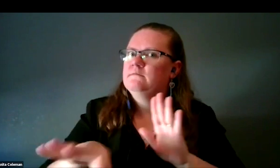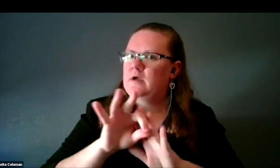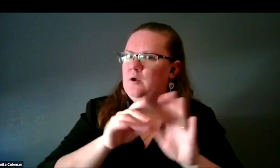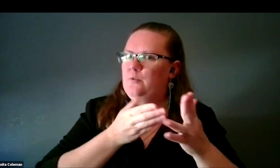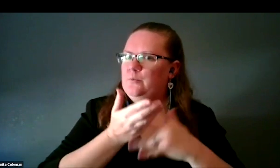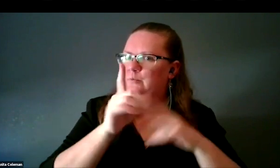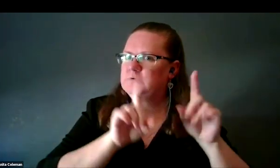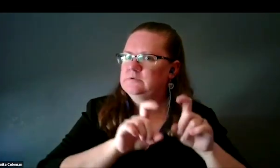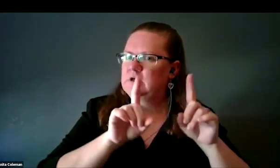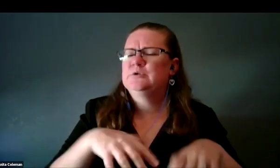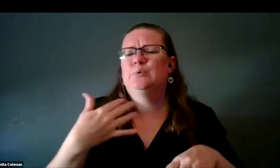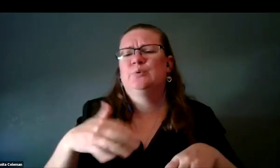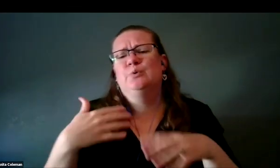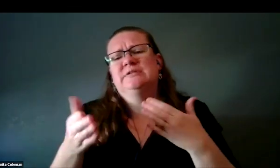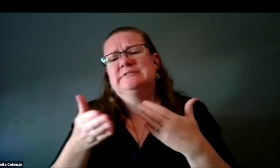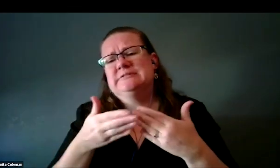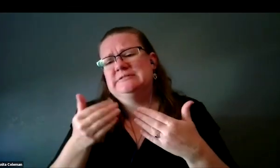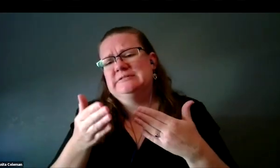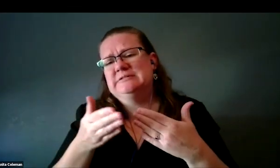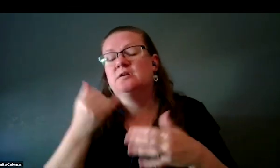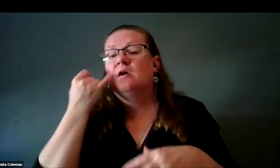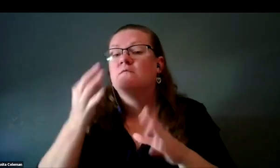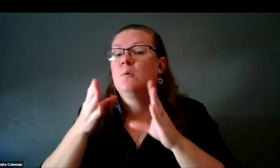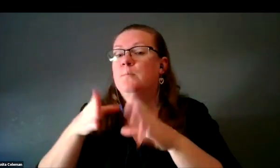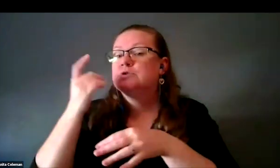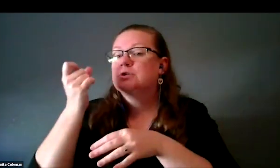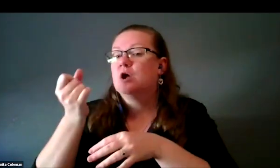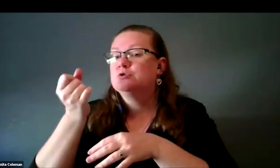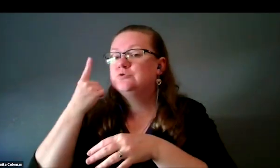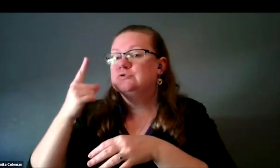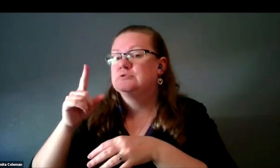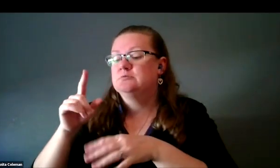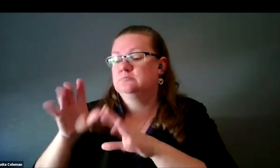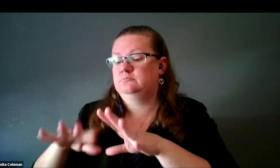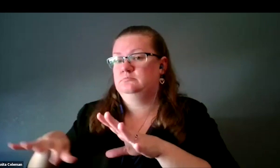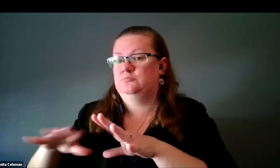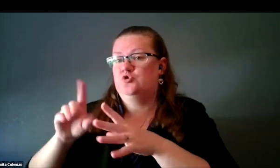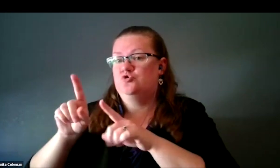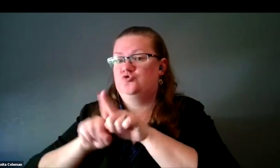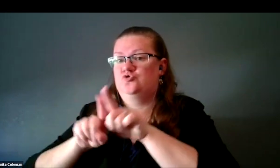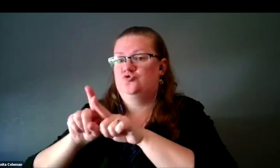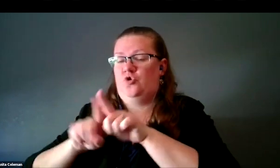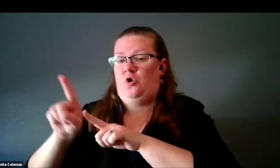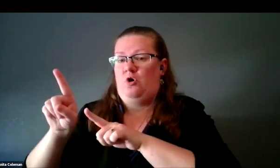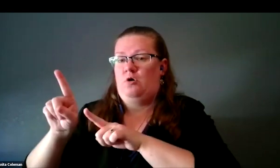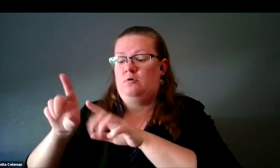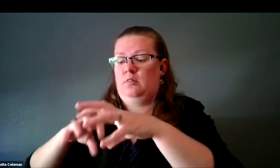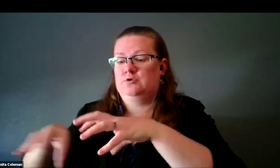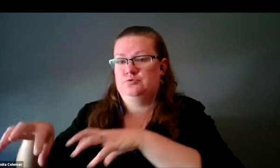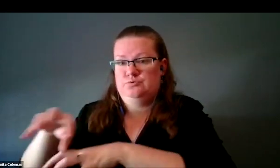that if someone understood the template for the star clusters, because they contain stars, gas, and filaments,